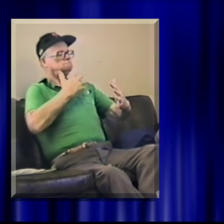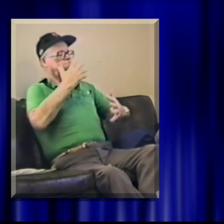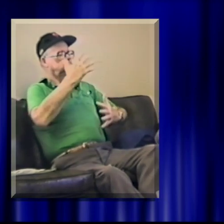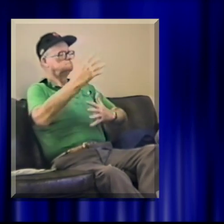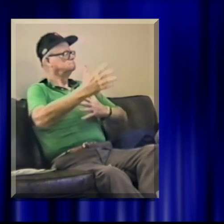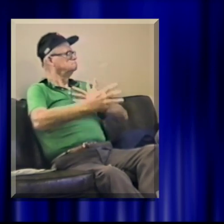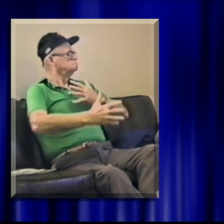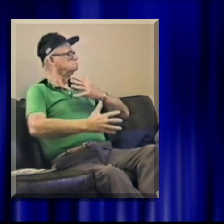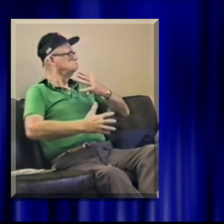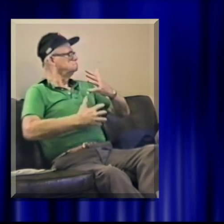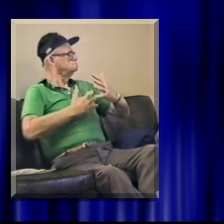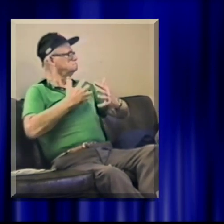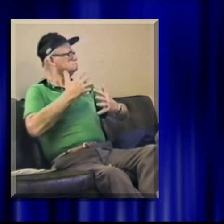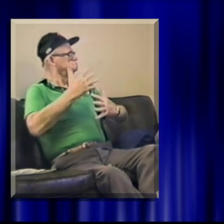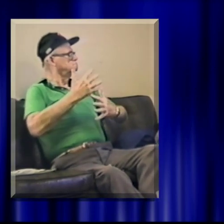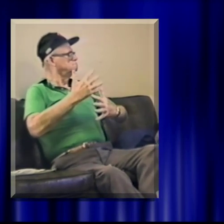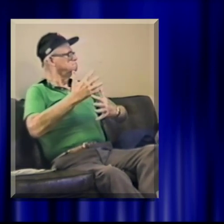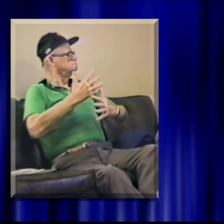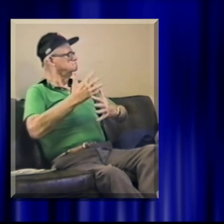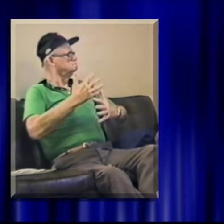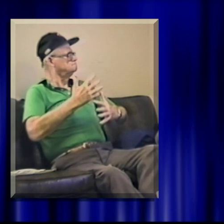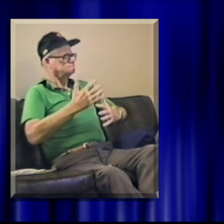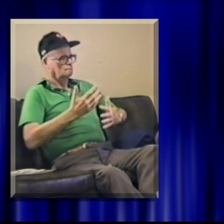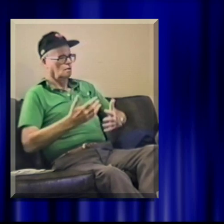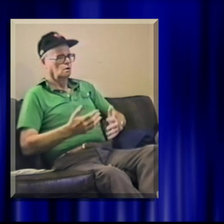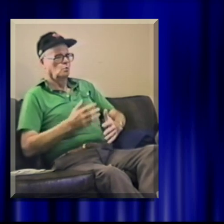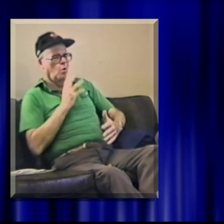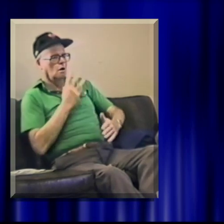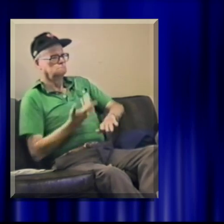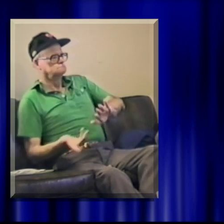The signing was extremely controlled.